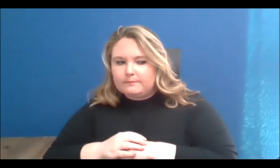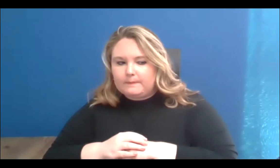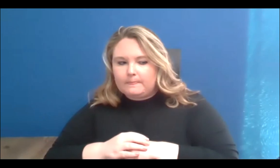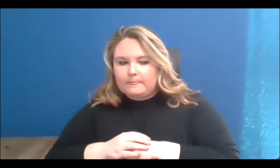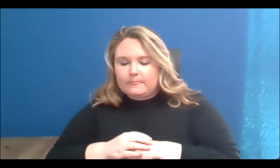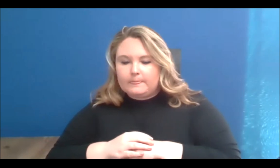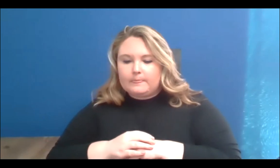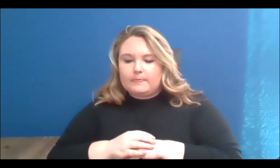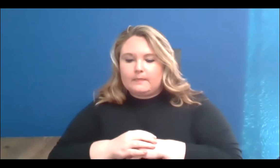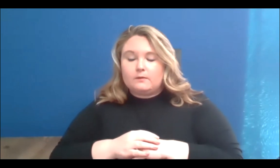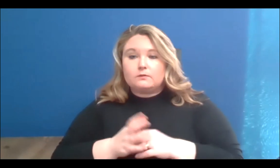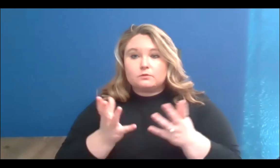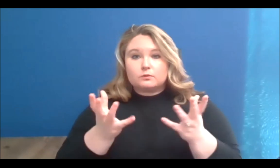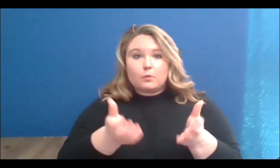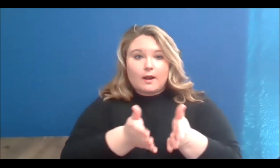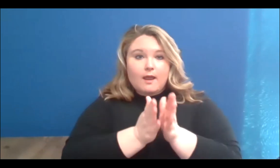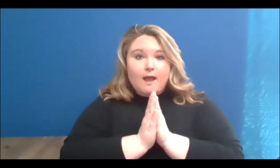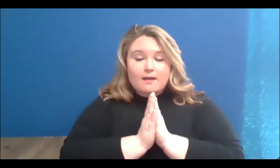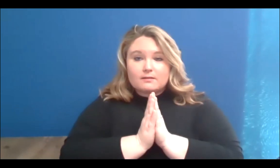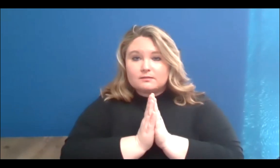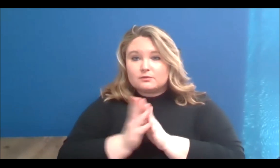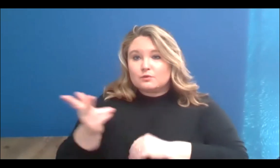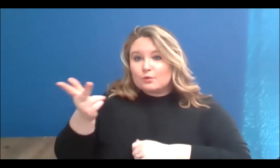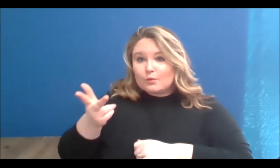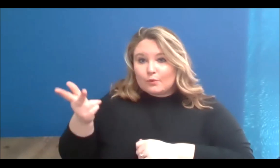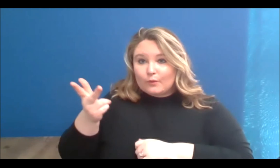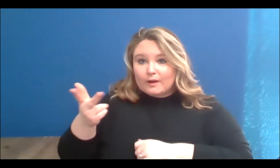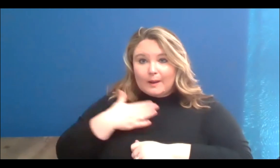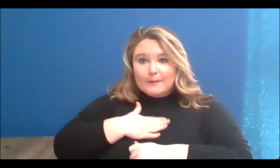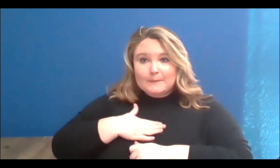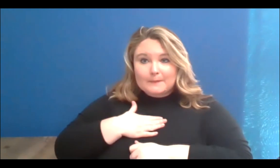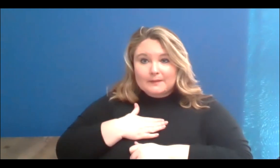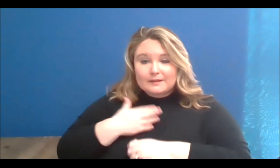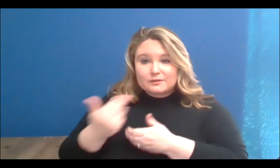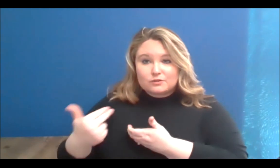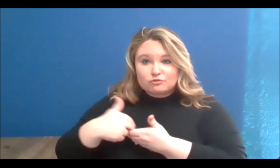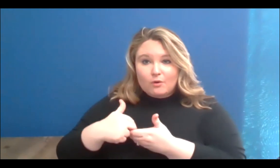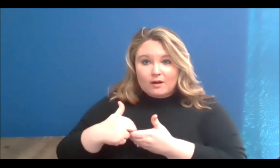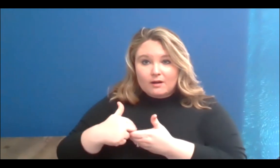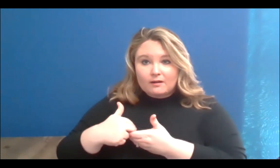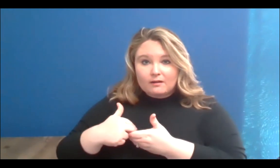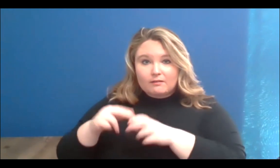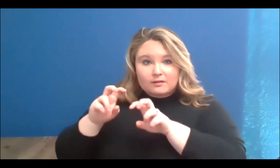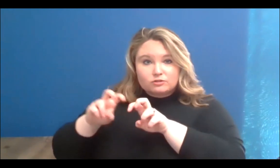Shafia, Syrus and Joel, if you can join the screen to share with us